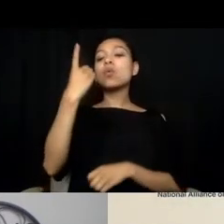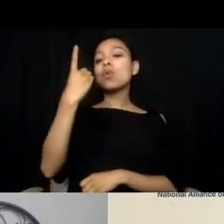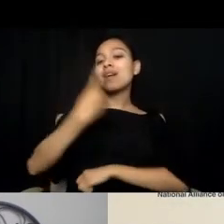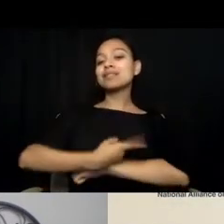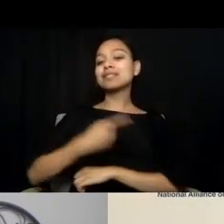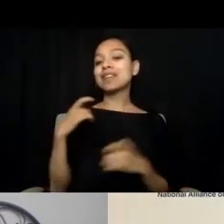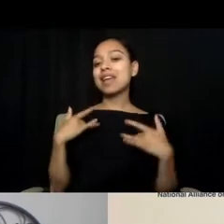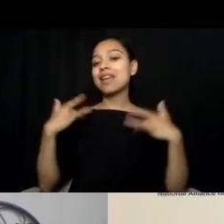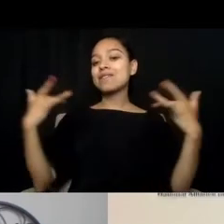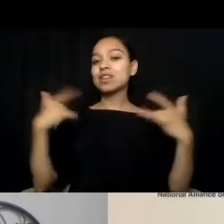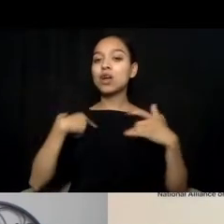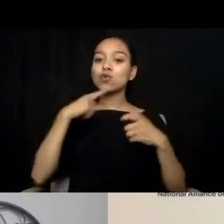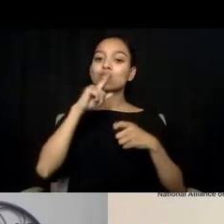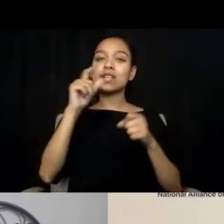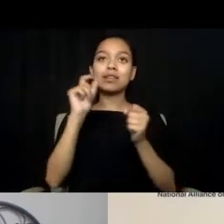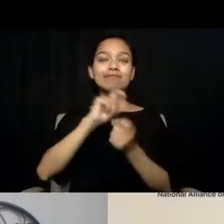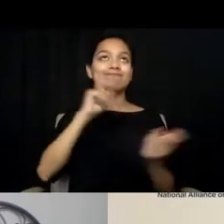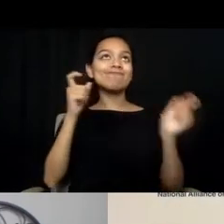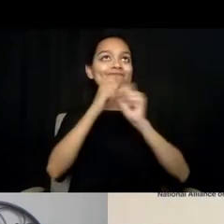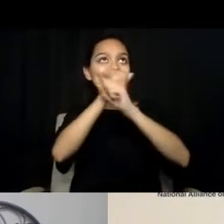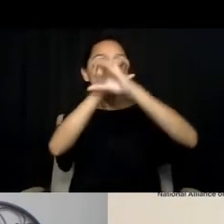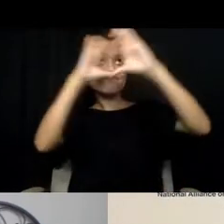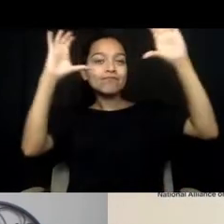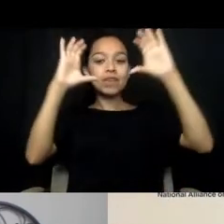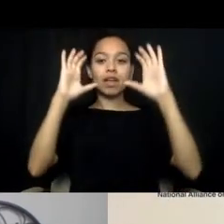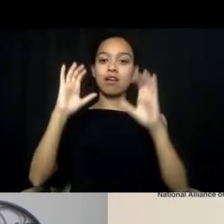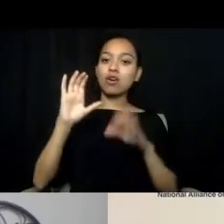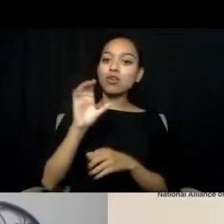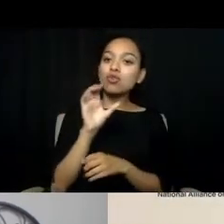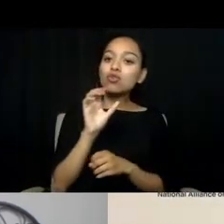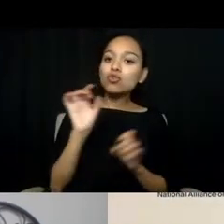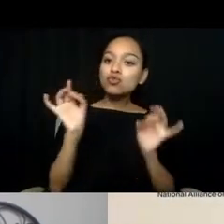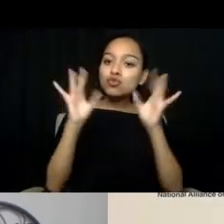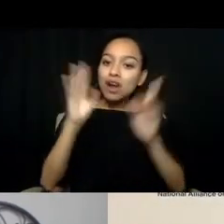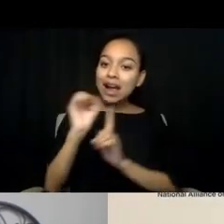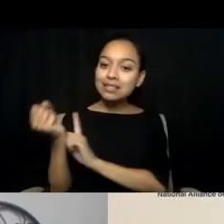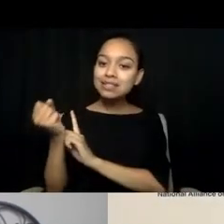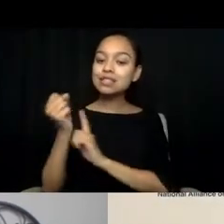and saying that we're messaging it out to all of the communities,